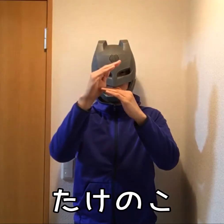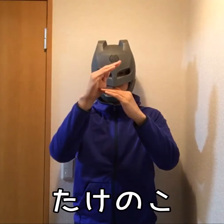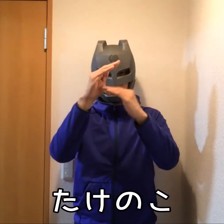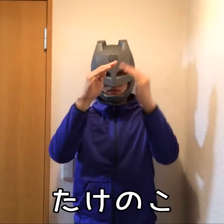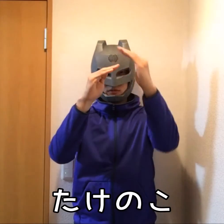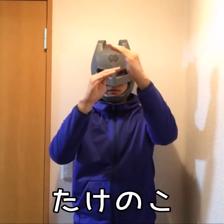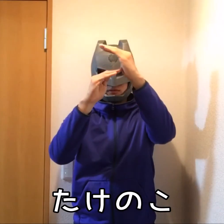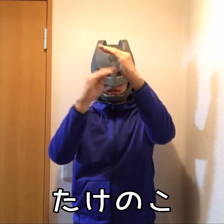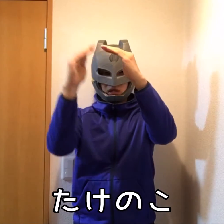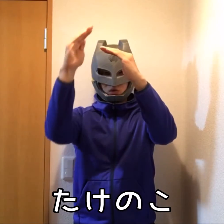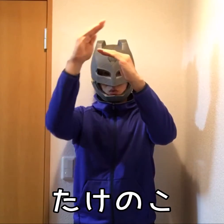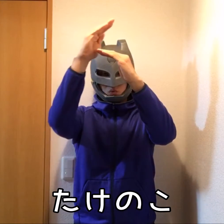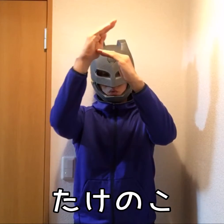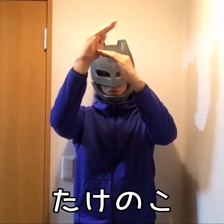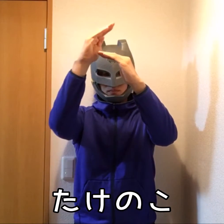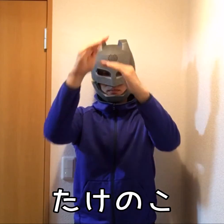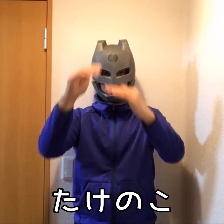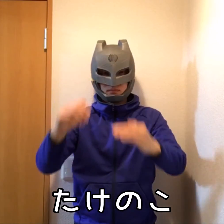Bamboo shoot